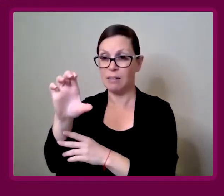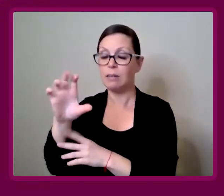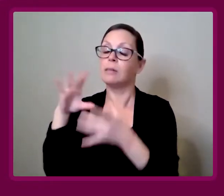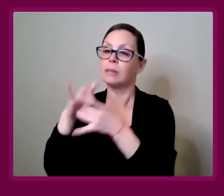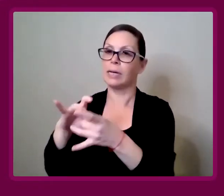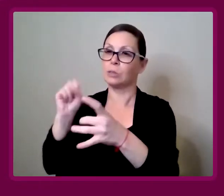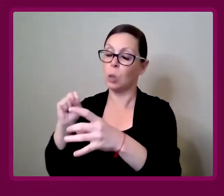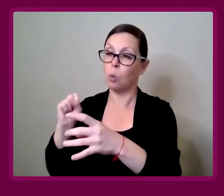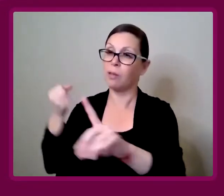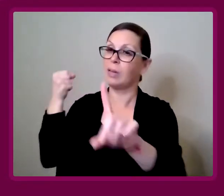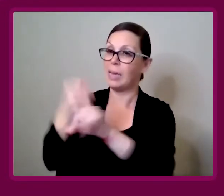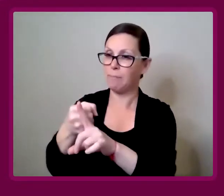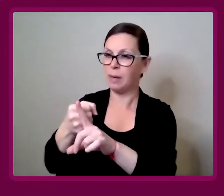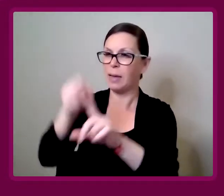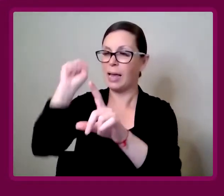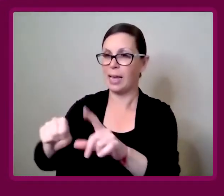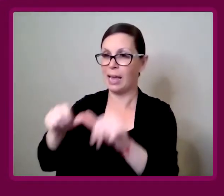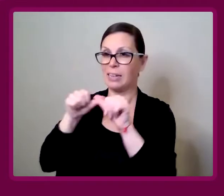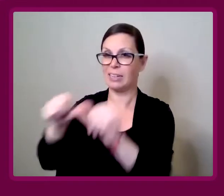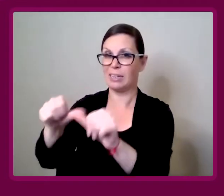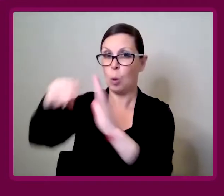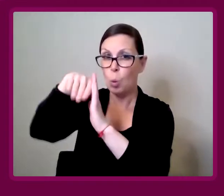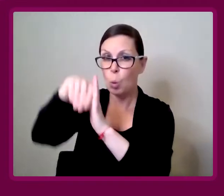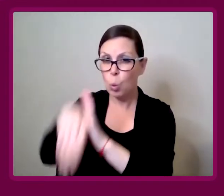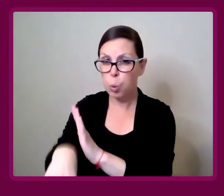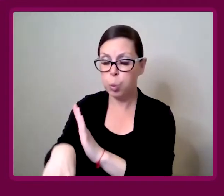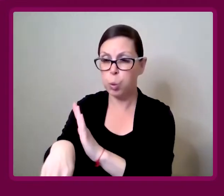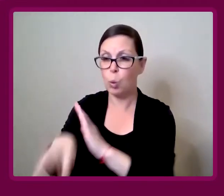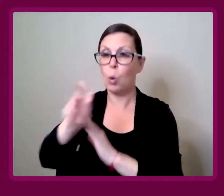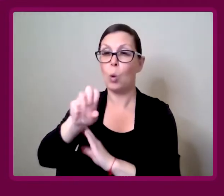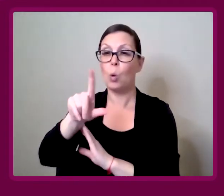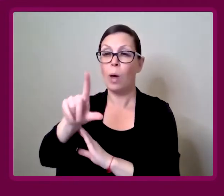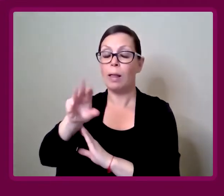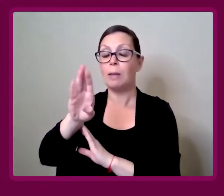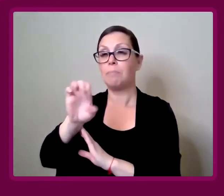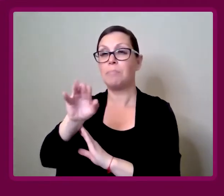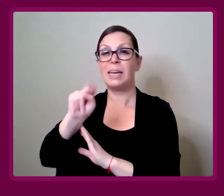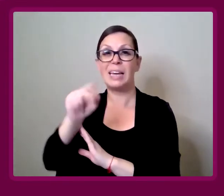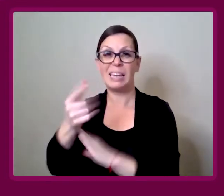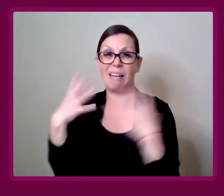The impact could further drive down people's general wellbeing.